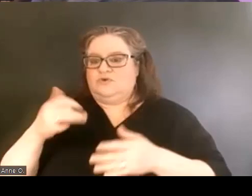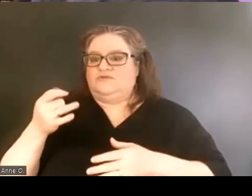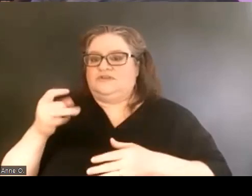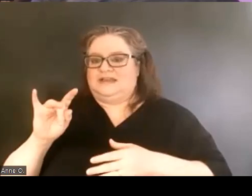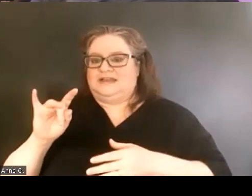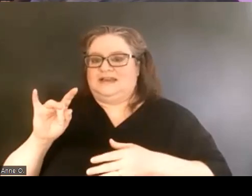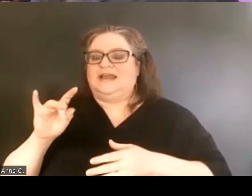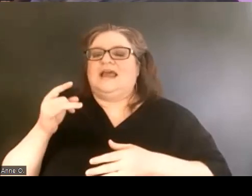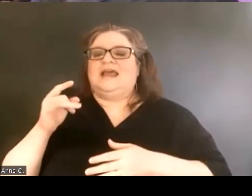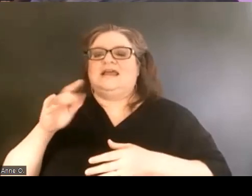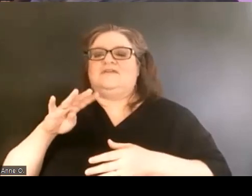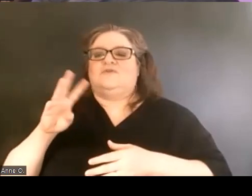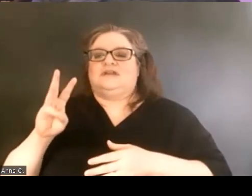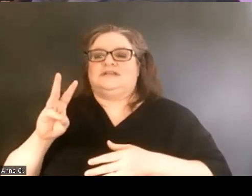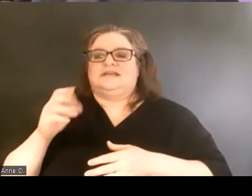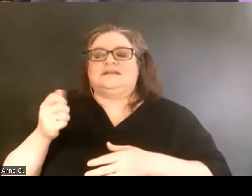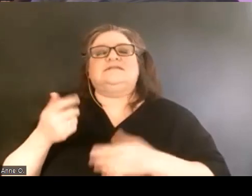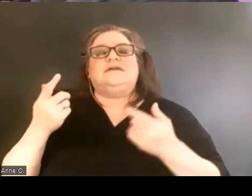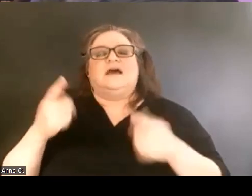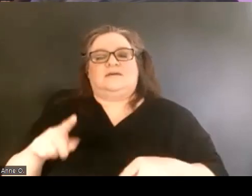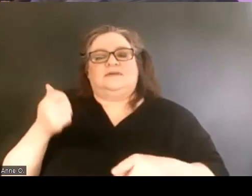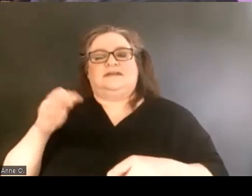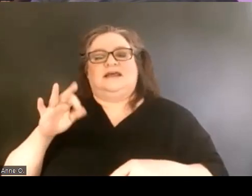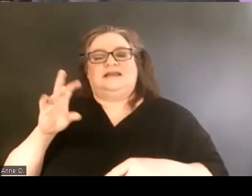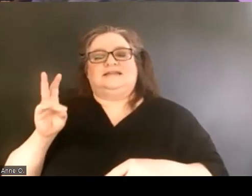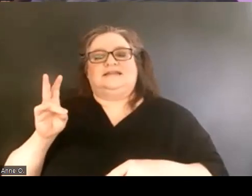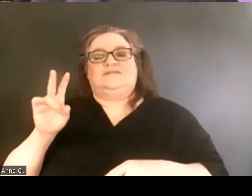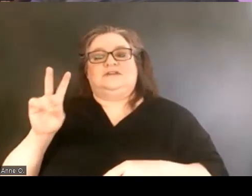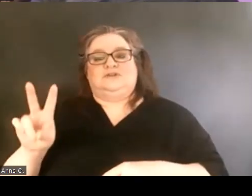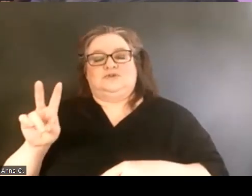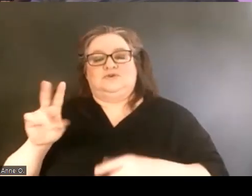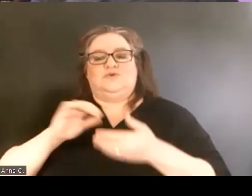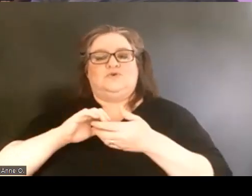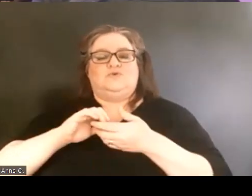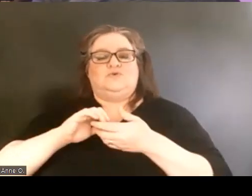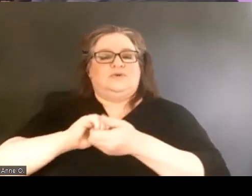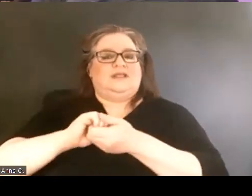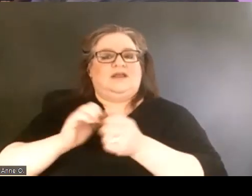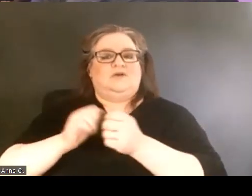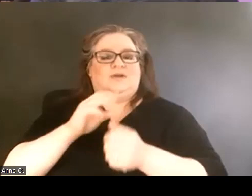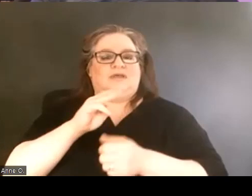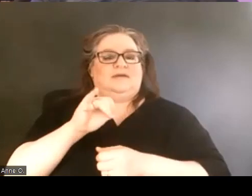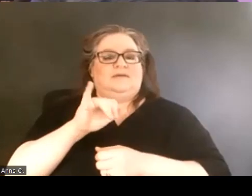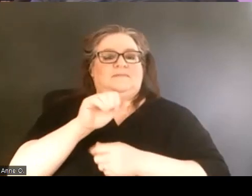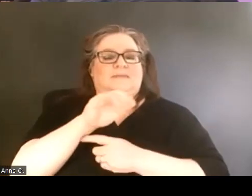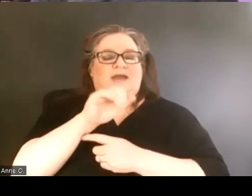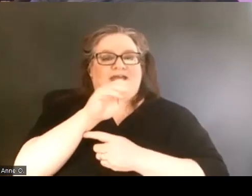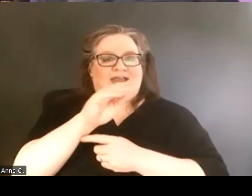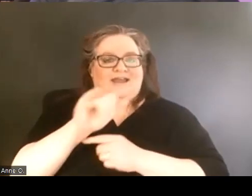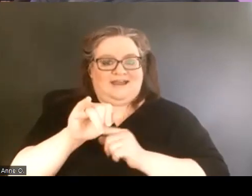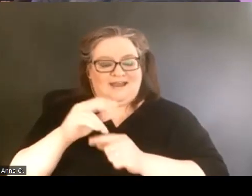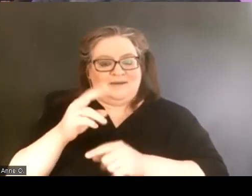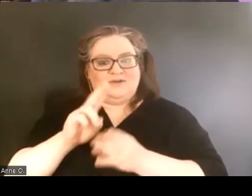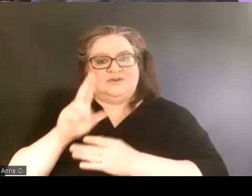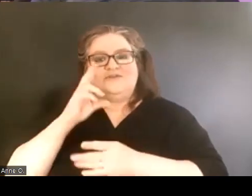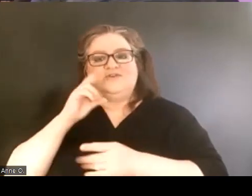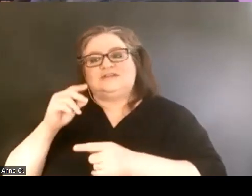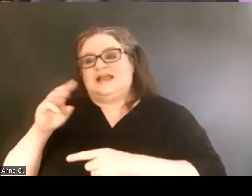In 1972, a relationship between Miami University and the Myaamia tribe of Oklahoma began